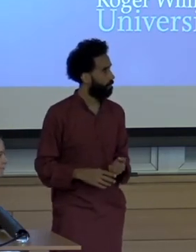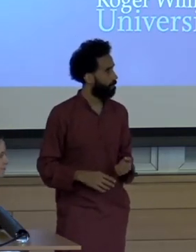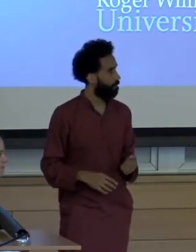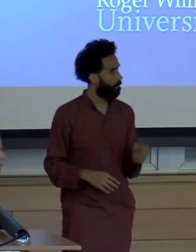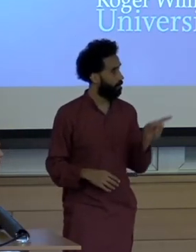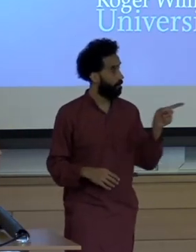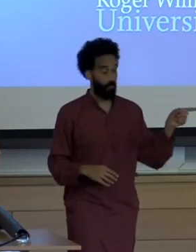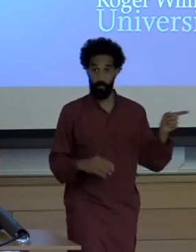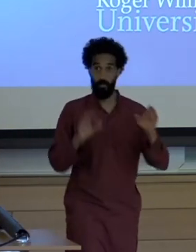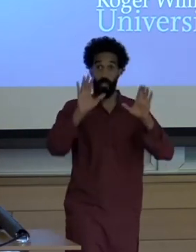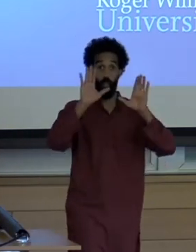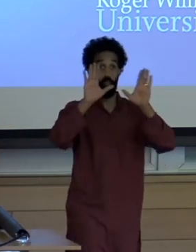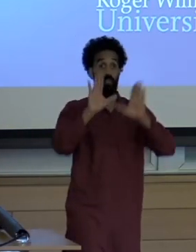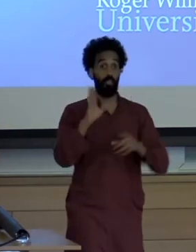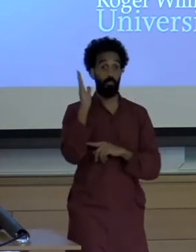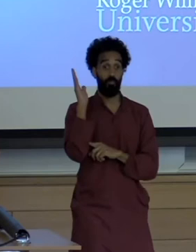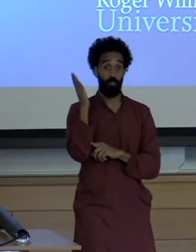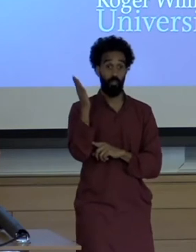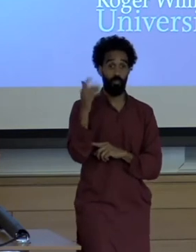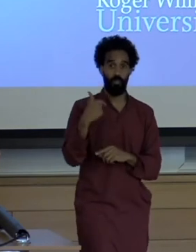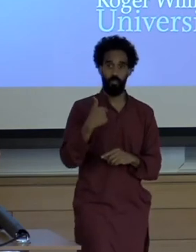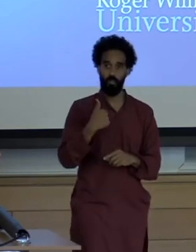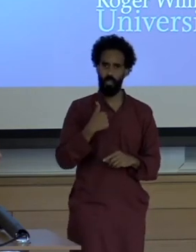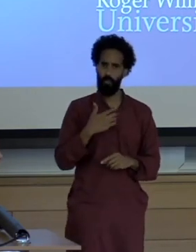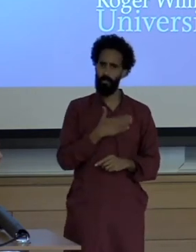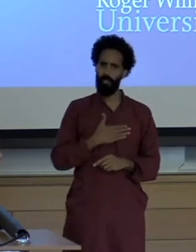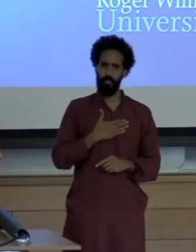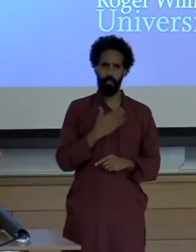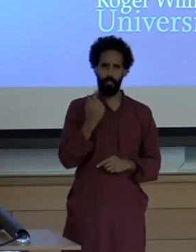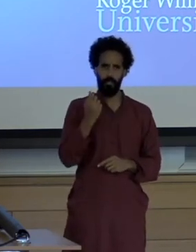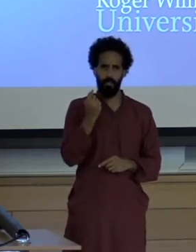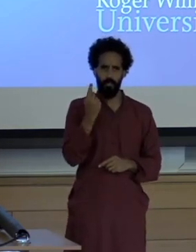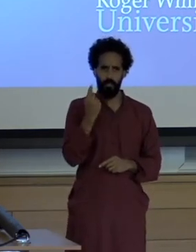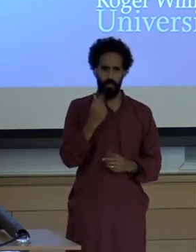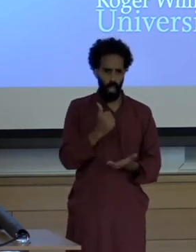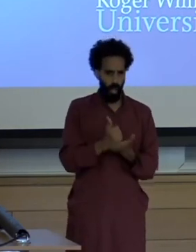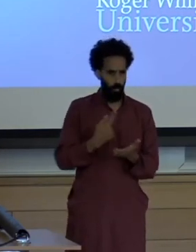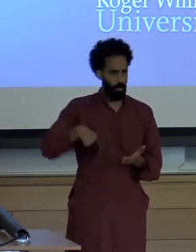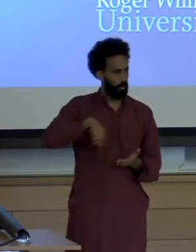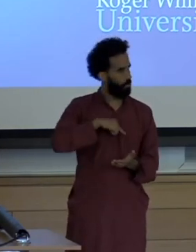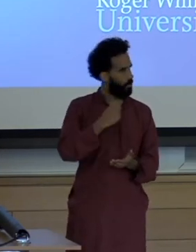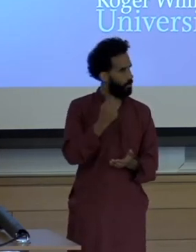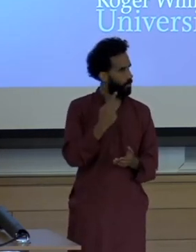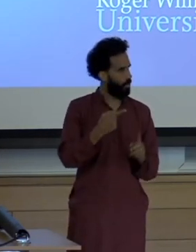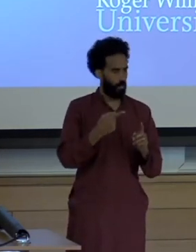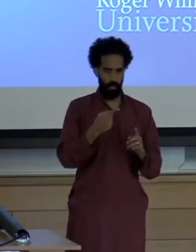Many of us are not in Brazil some context to understand that your ratio that's happening and maybe there are parallels in the US